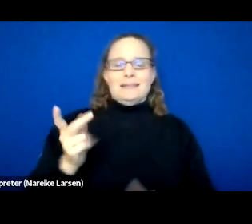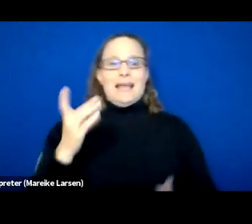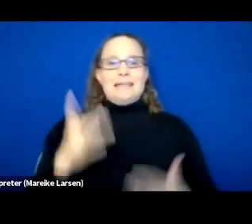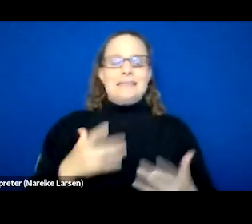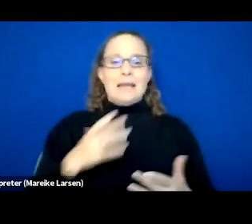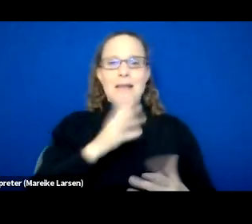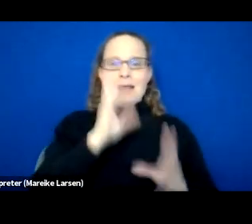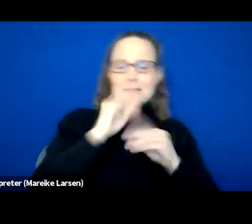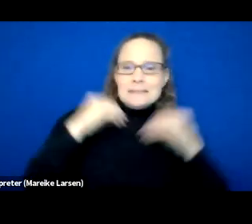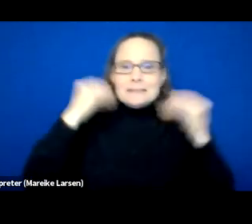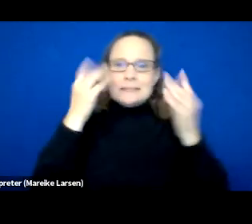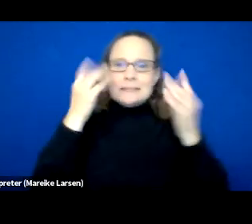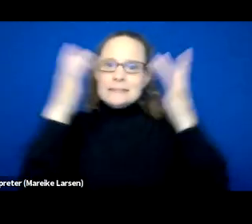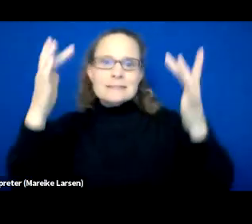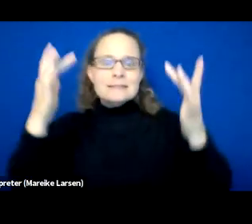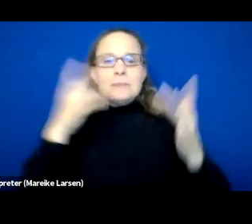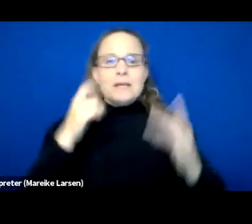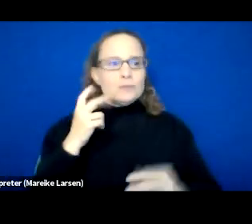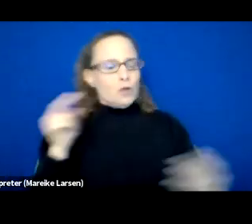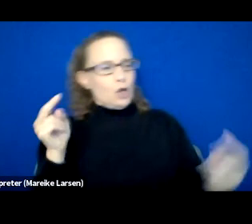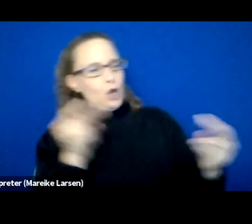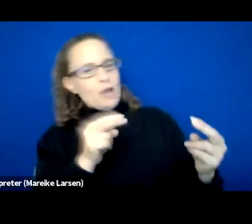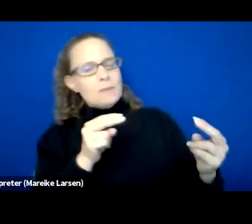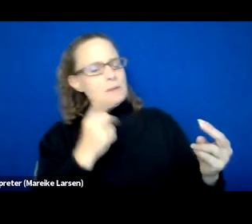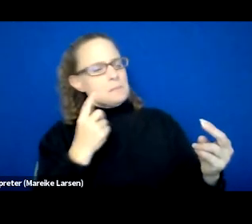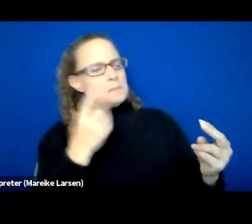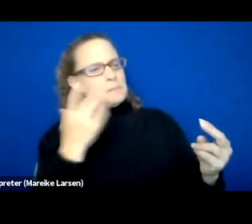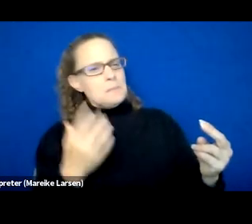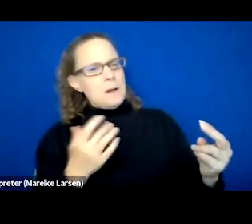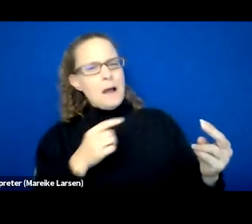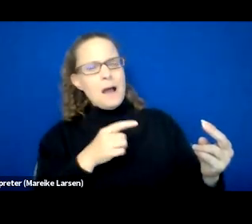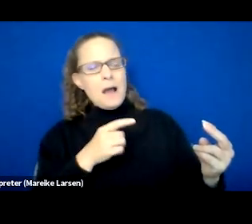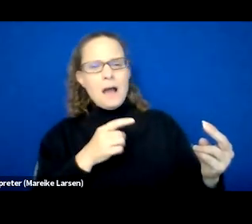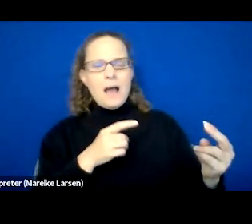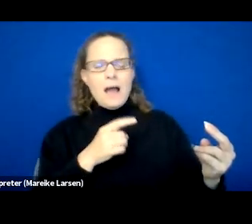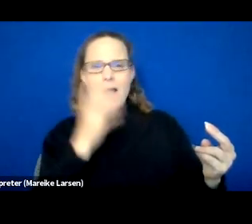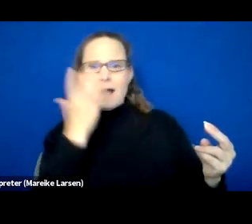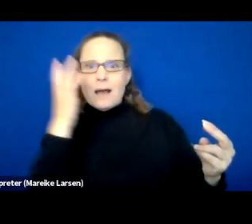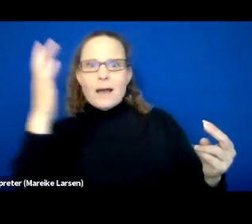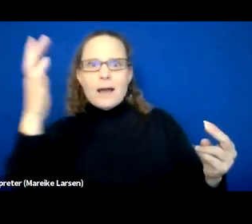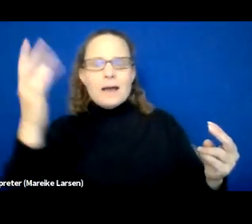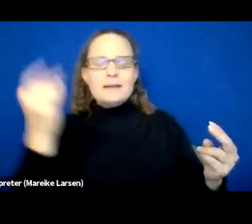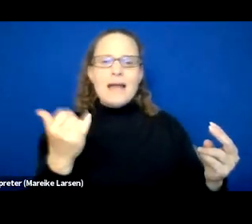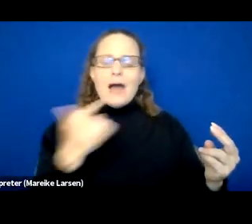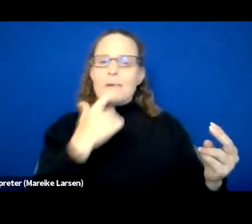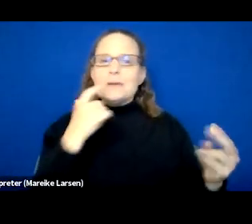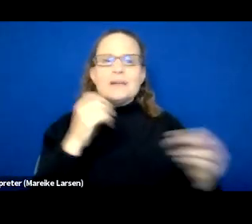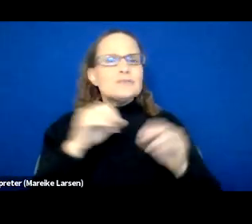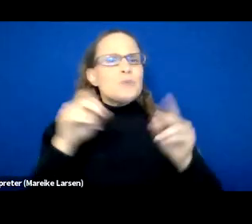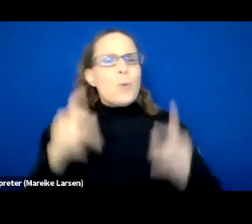because you're looking at them and you're wondering, well, why is this glow coming on all of a sudden, it's only because nobody's ever asked them,